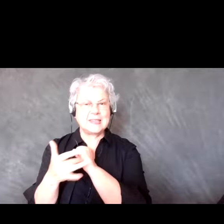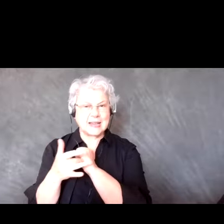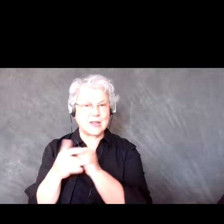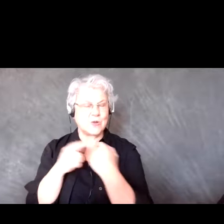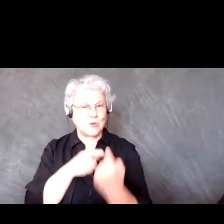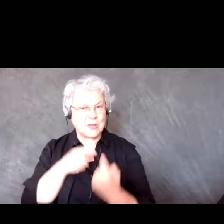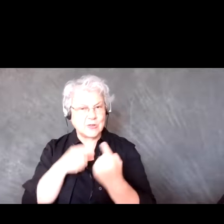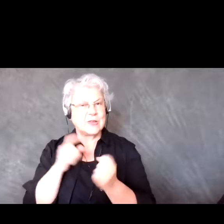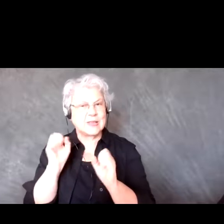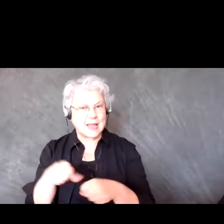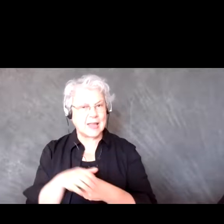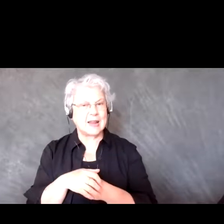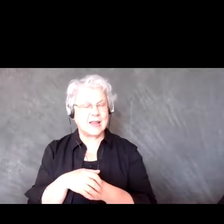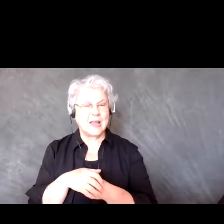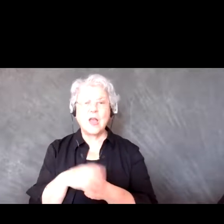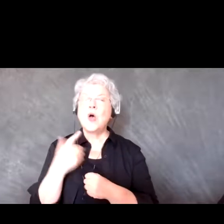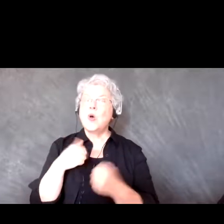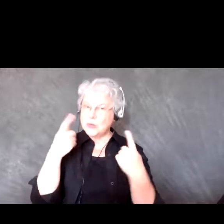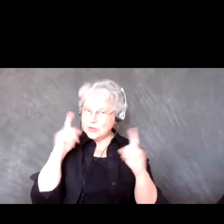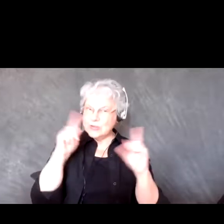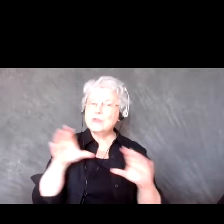We've done that with a few communities, and it's actually worked out quite a bit.